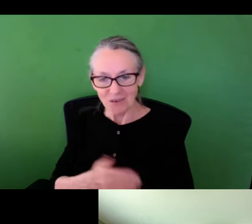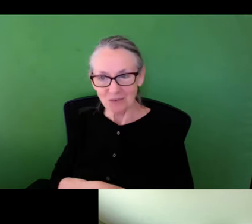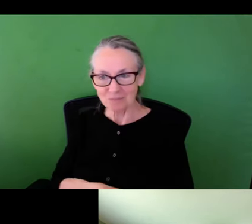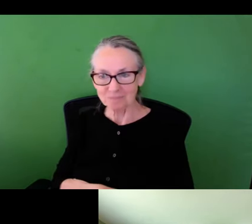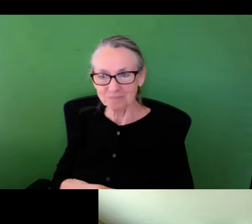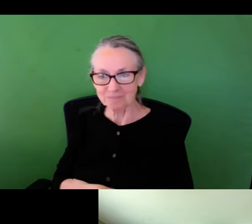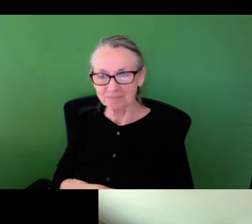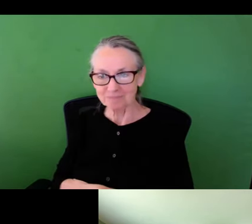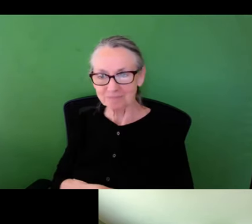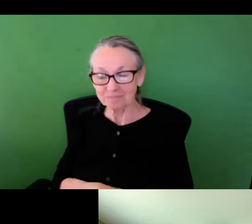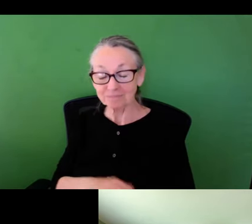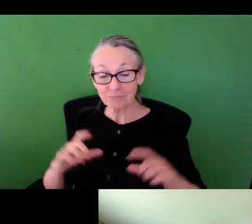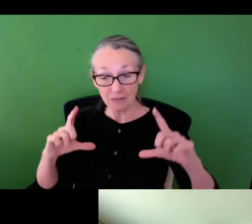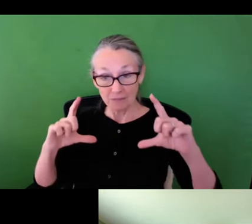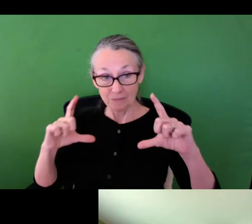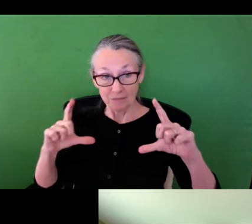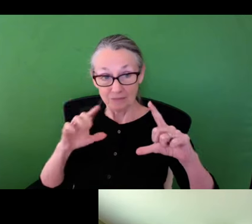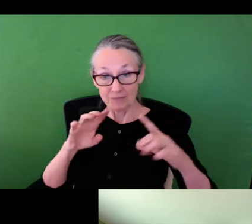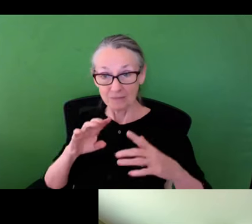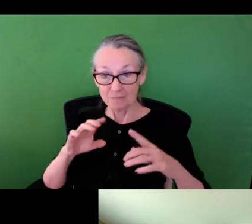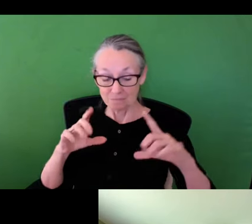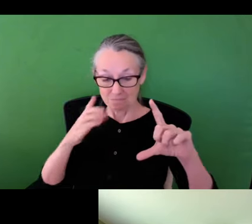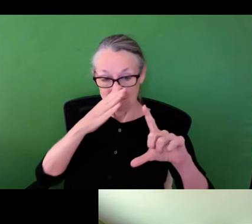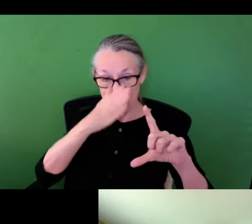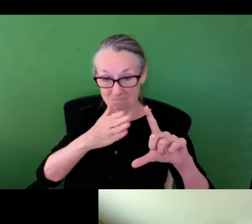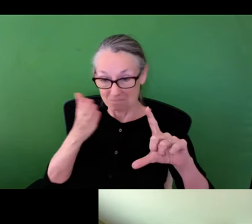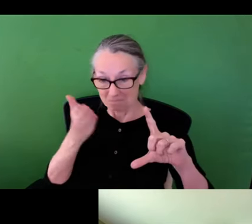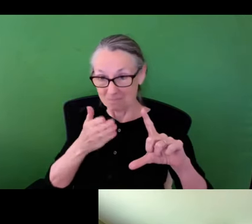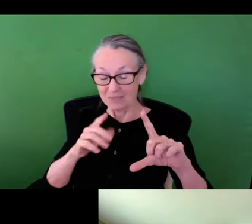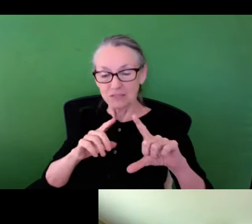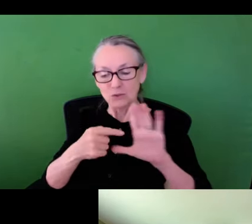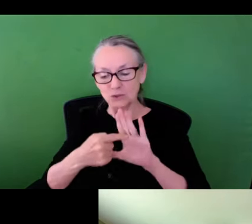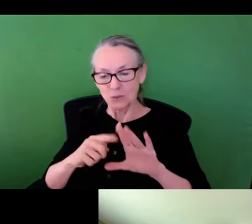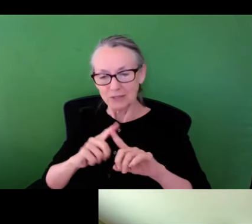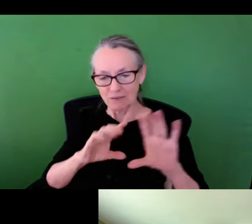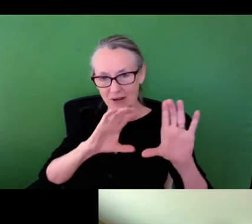That is a great question and a question that I haven't gotten before so thank you for that.